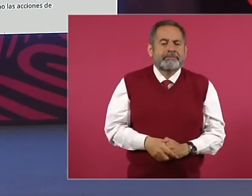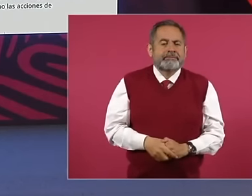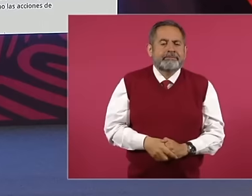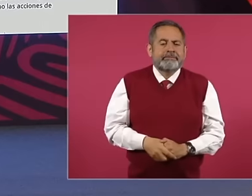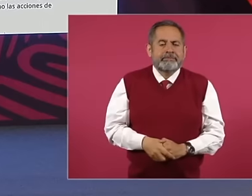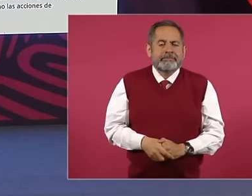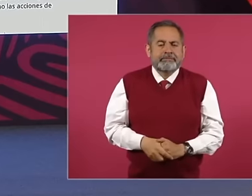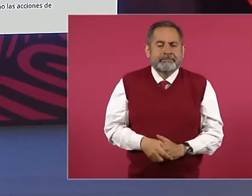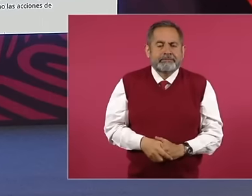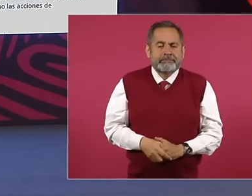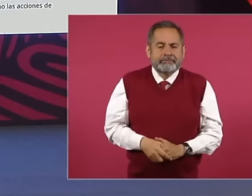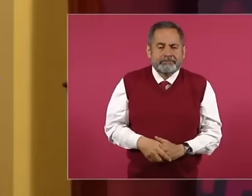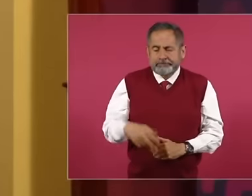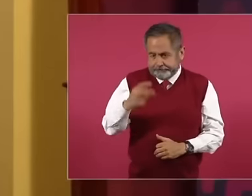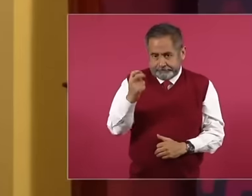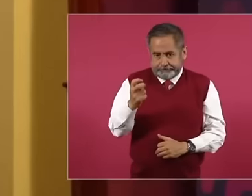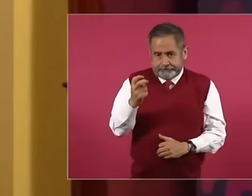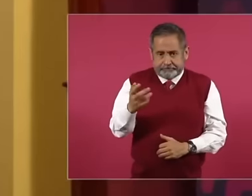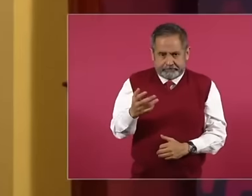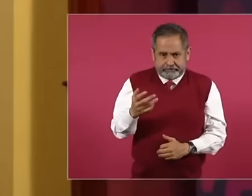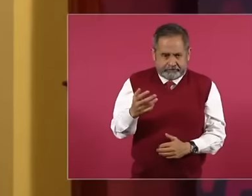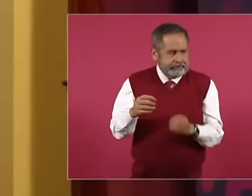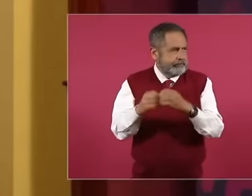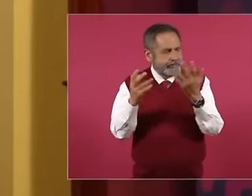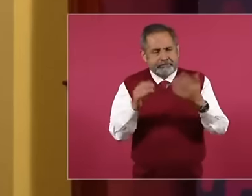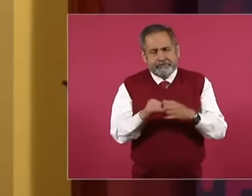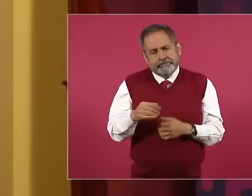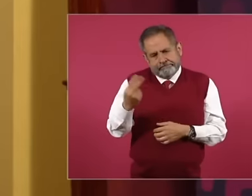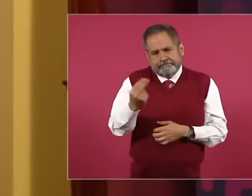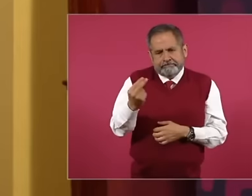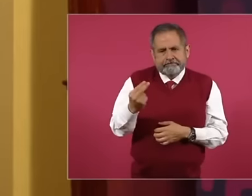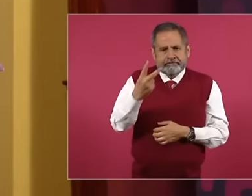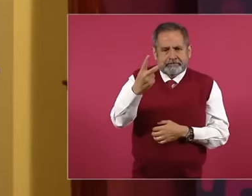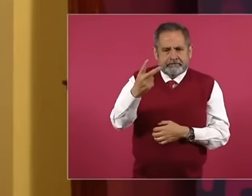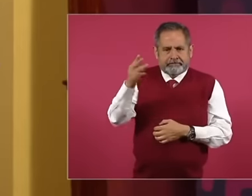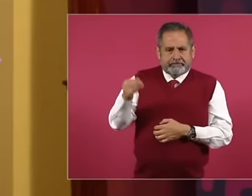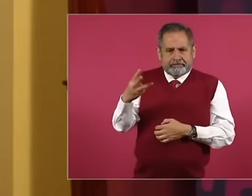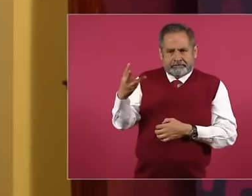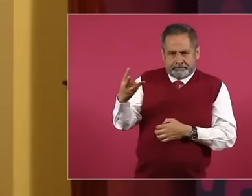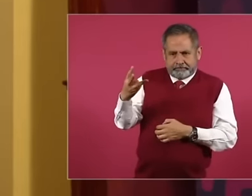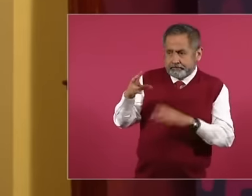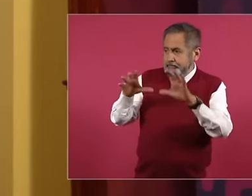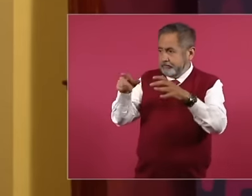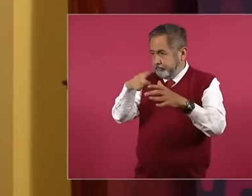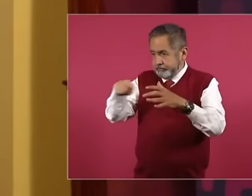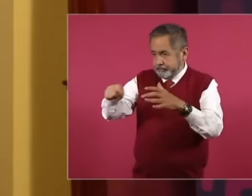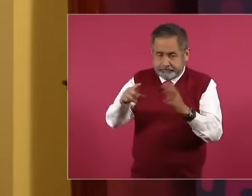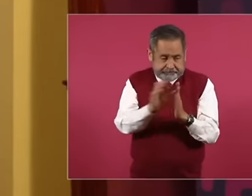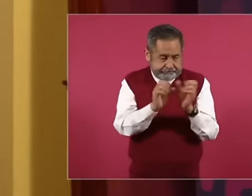which is why two thirds are required to modify the Constitution. that obliges